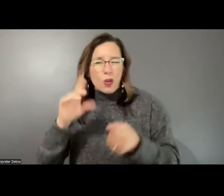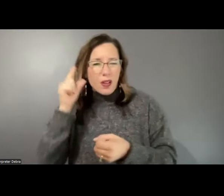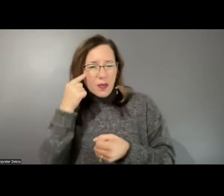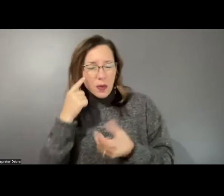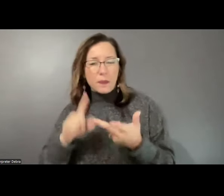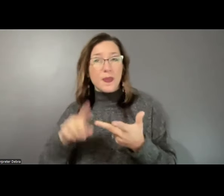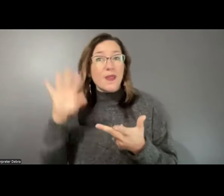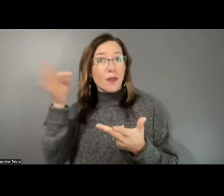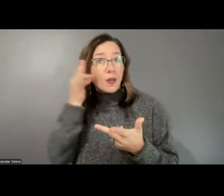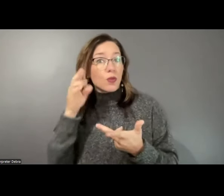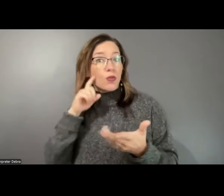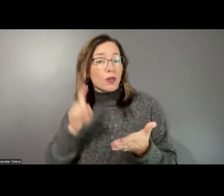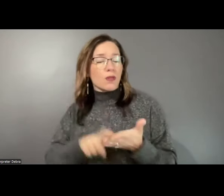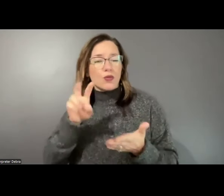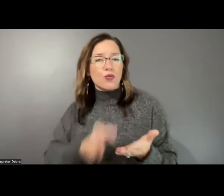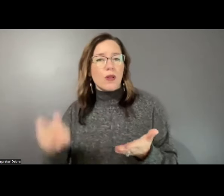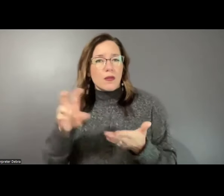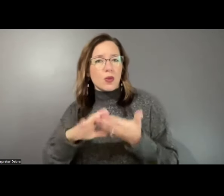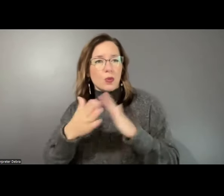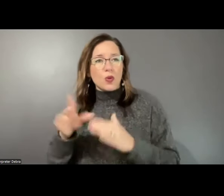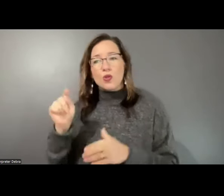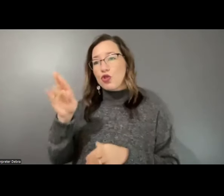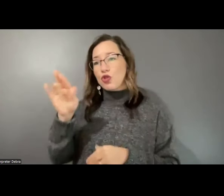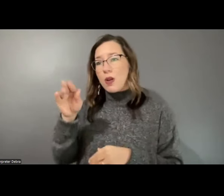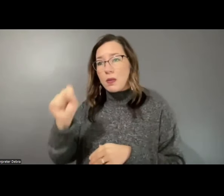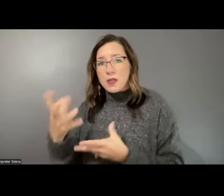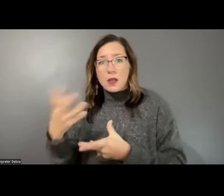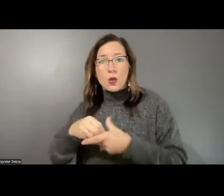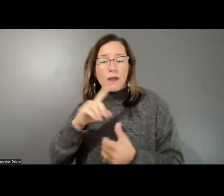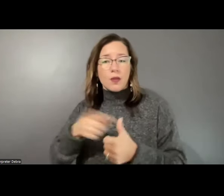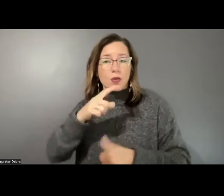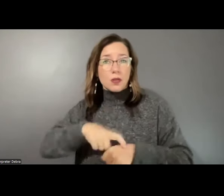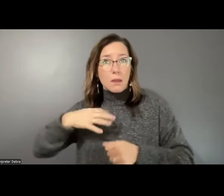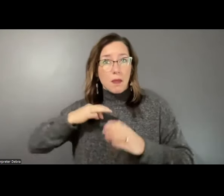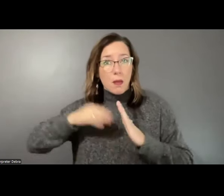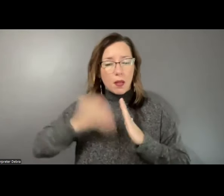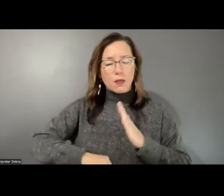recognized tribal communities or tribes, including first-time applicants, organizations serving